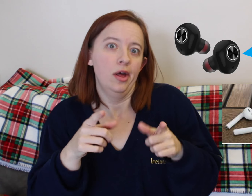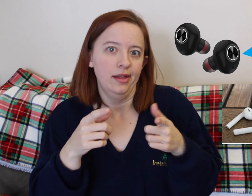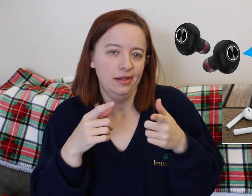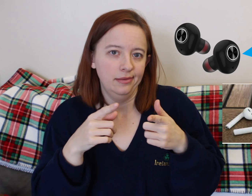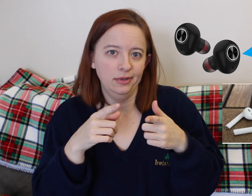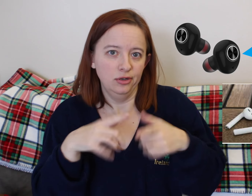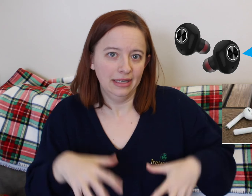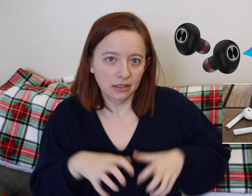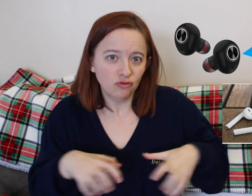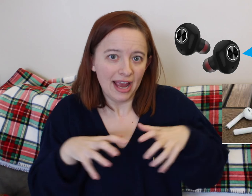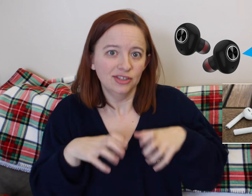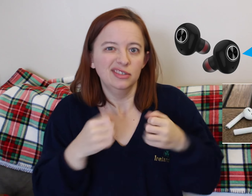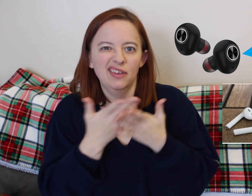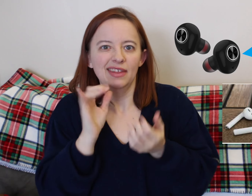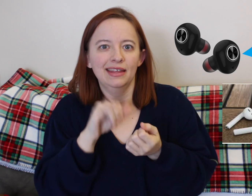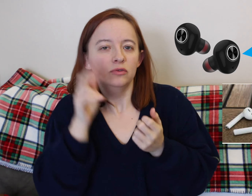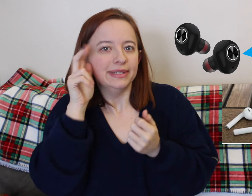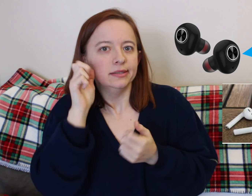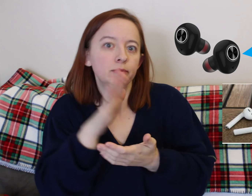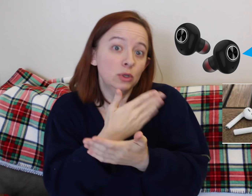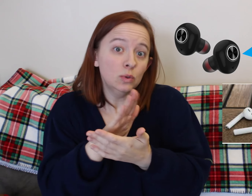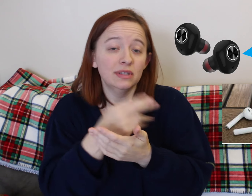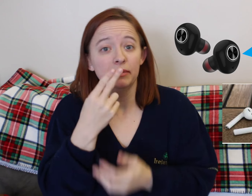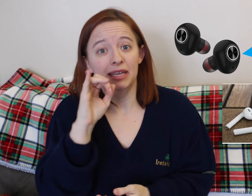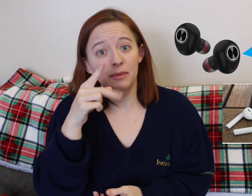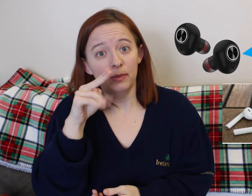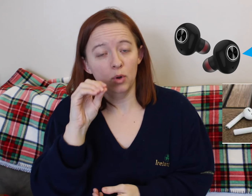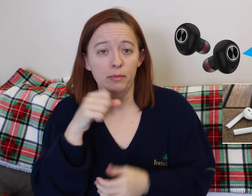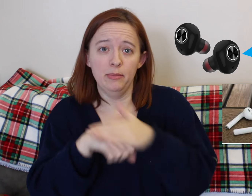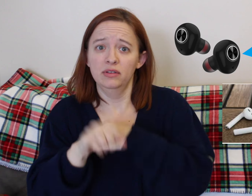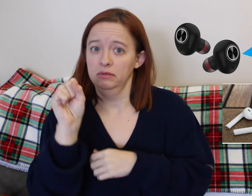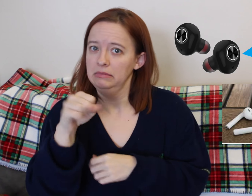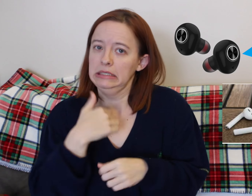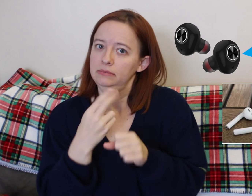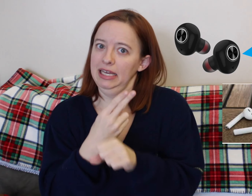So sometimes it's just nice to just put in some headphones, watch something on your laptop or listen to music.